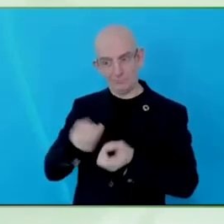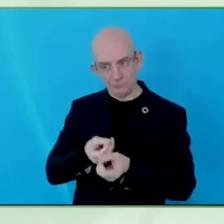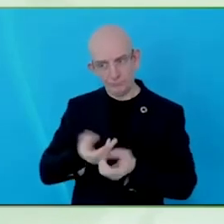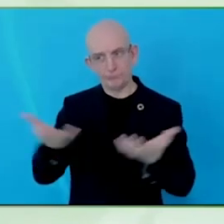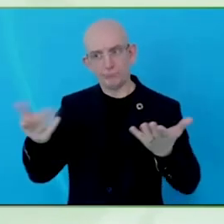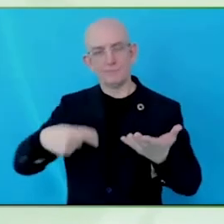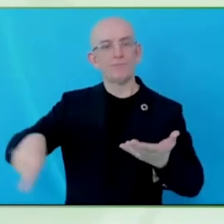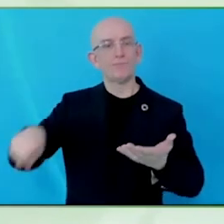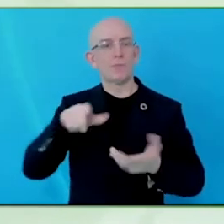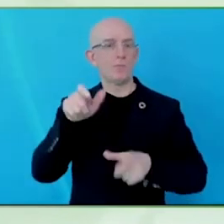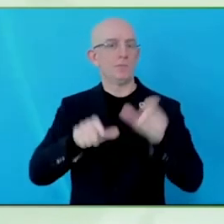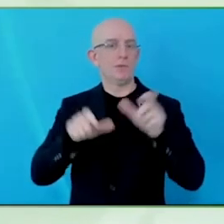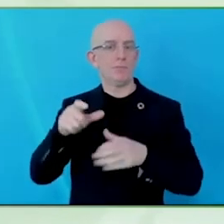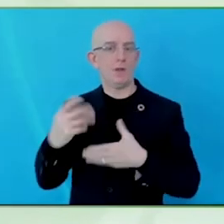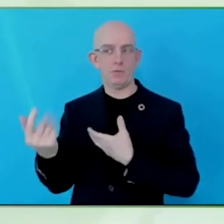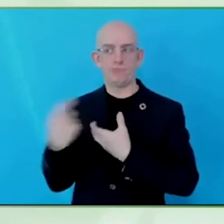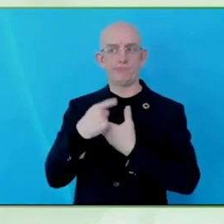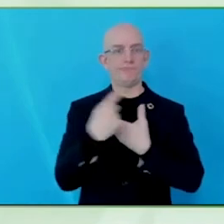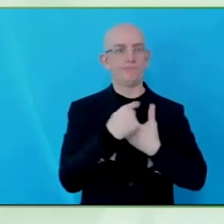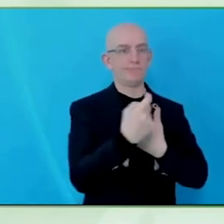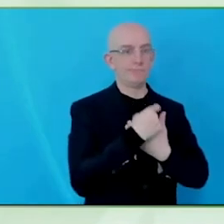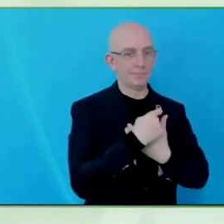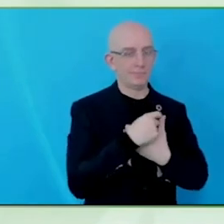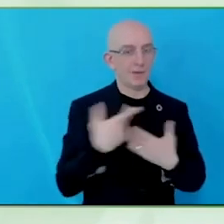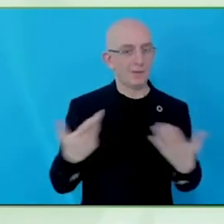Once people are aware of that, it is not very easy to get that.